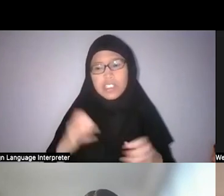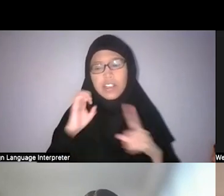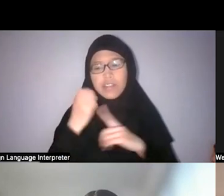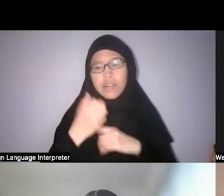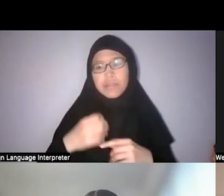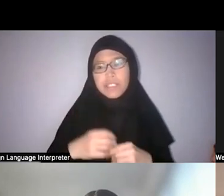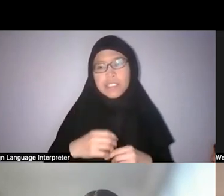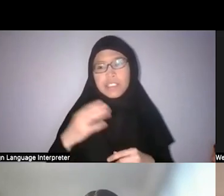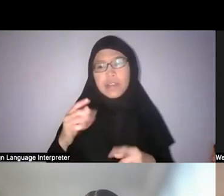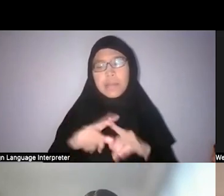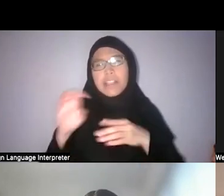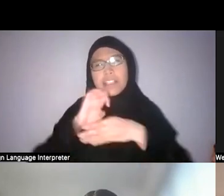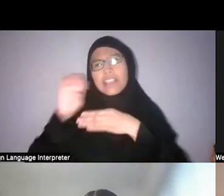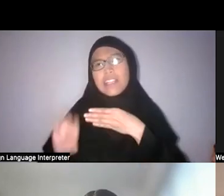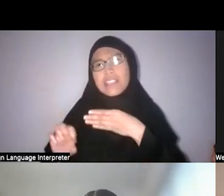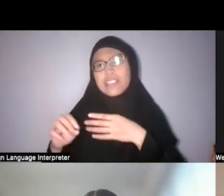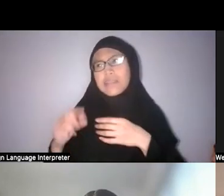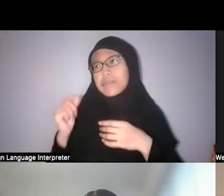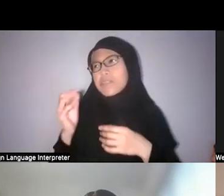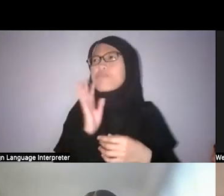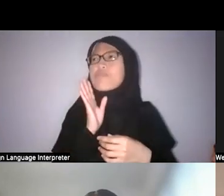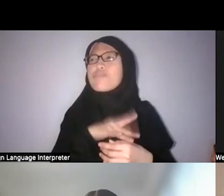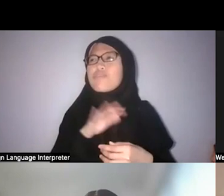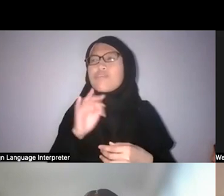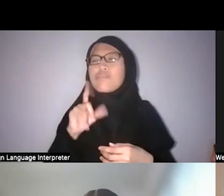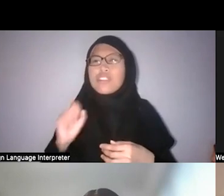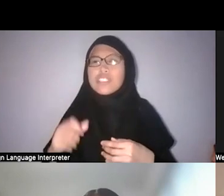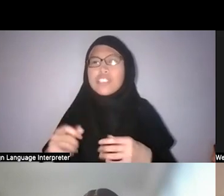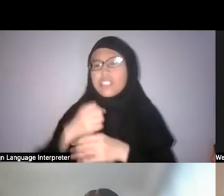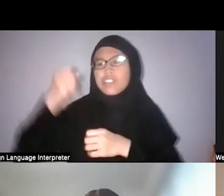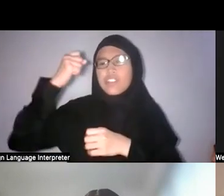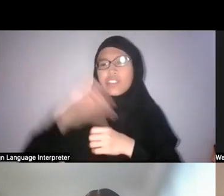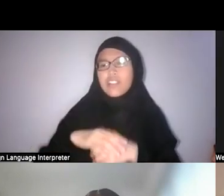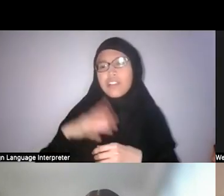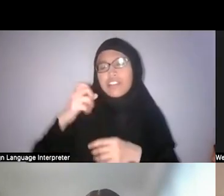but the ending was a bit falsely triumphant (mentioned "victories" in Chek Jawa and Sungei Buloh